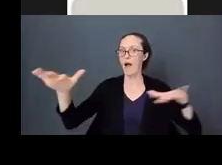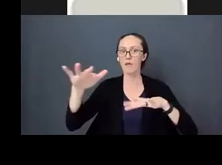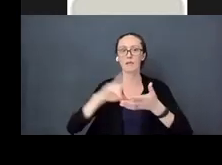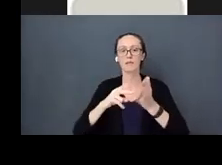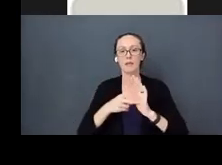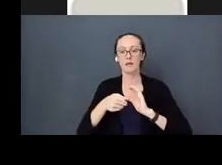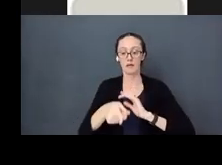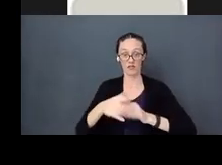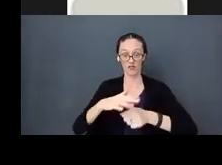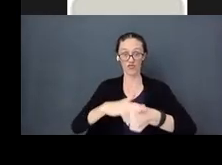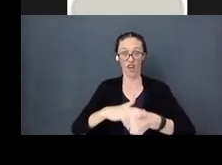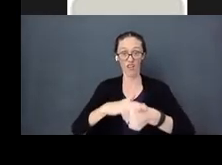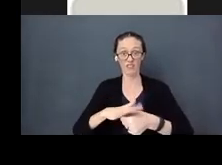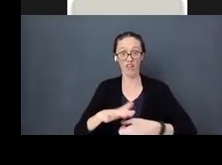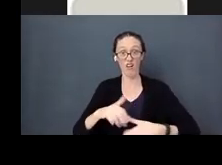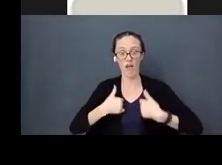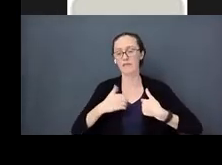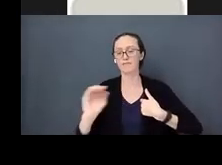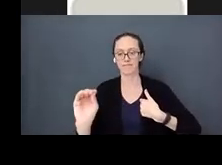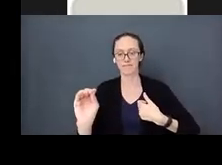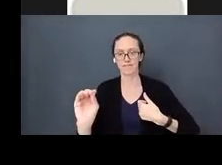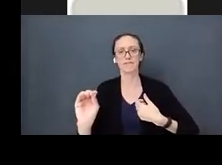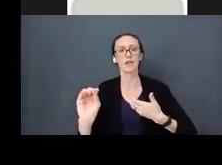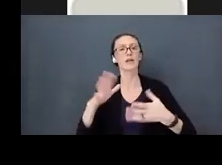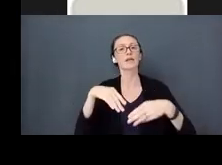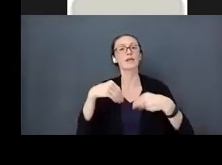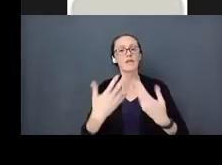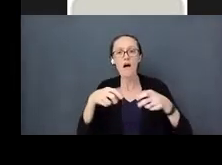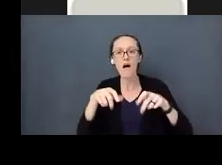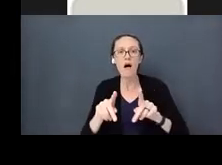stress in their lives so that their brain can learn and take in information.